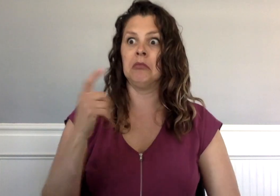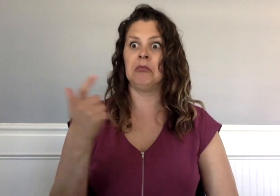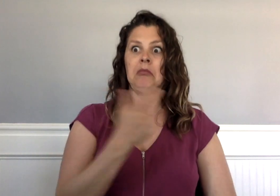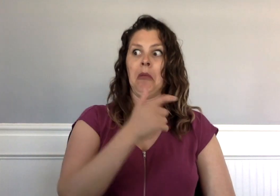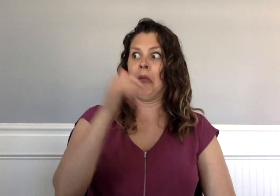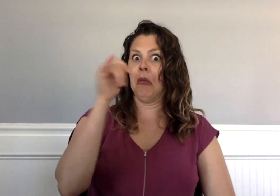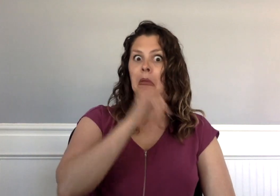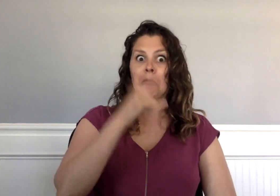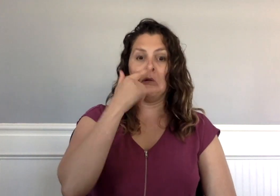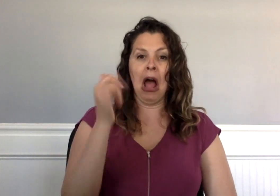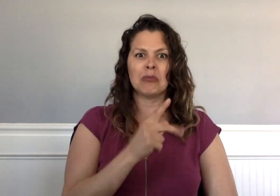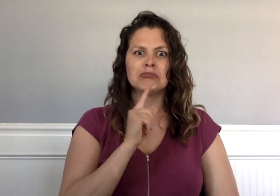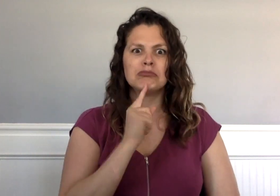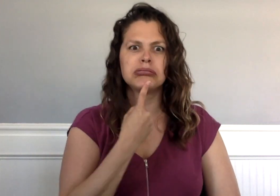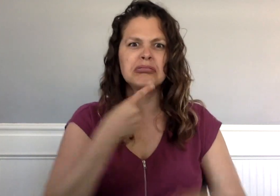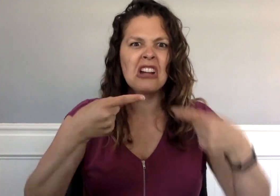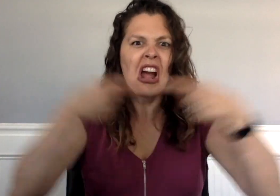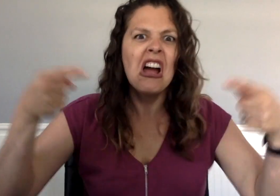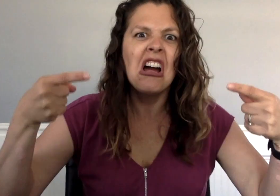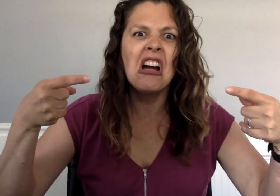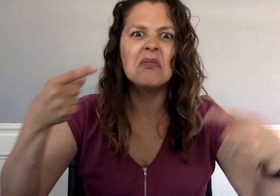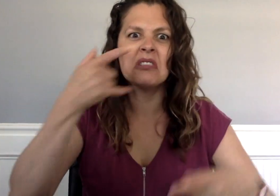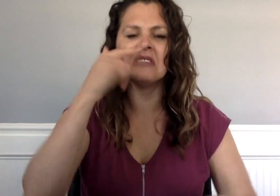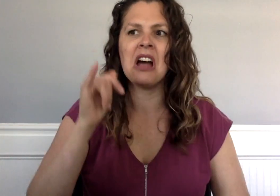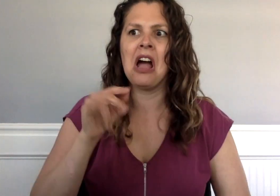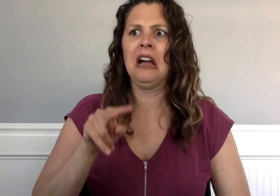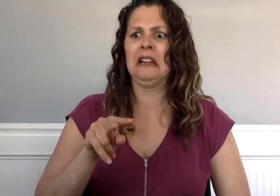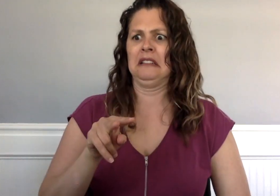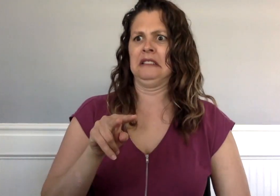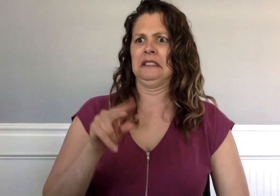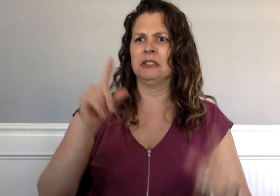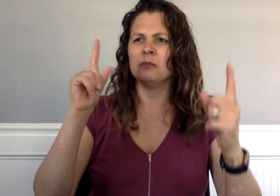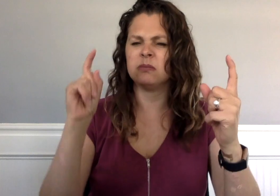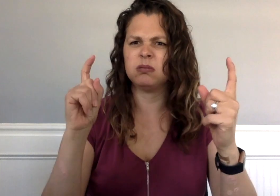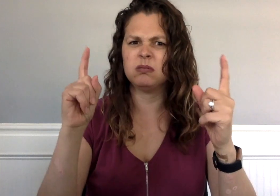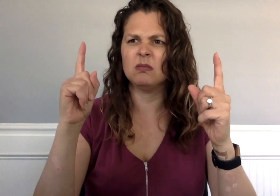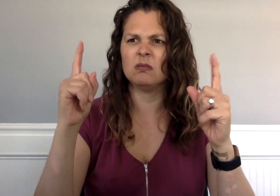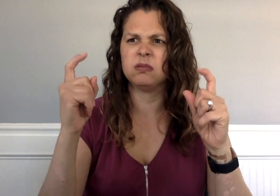Charlie thought they looked like two archnemeses.